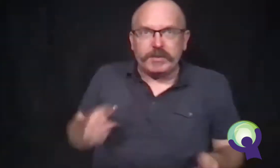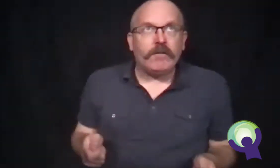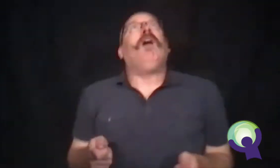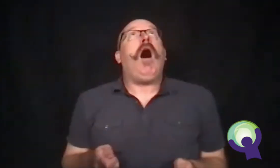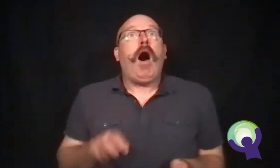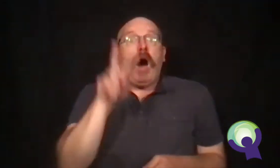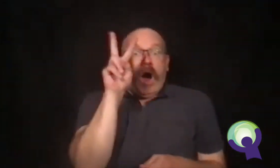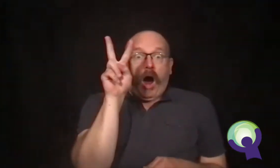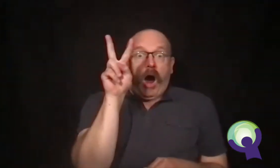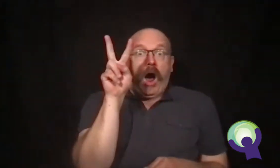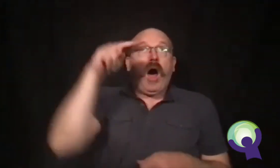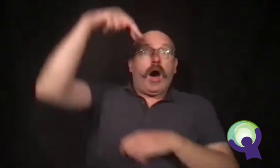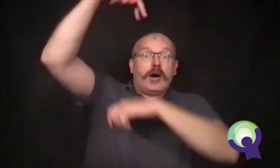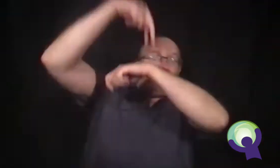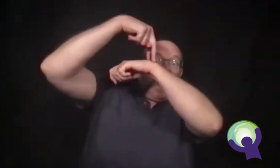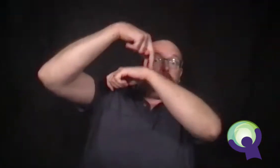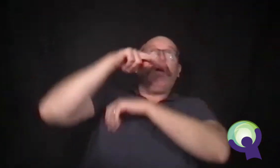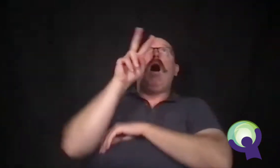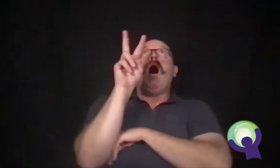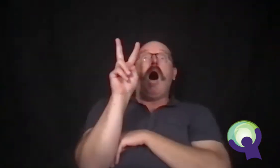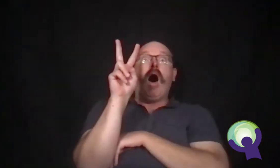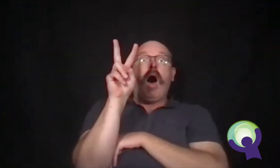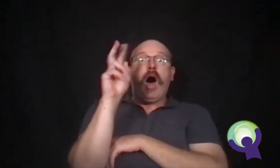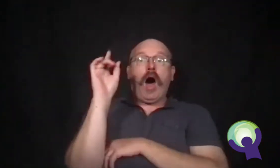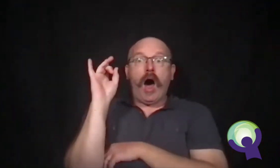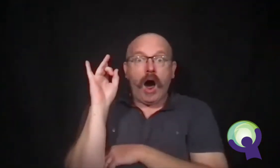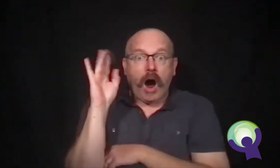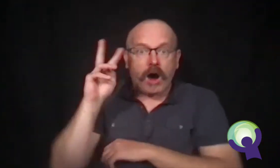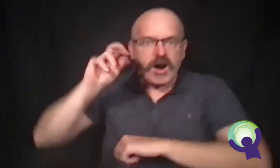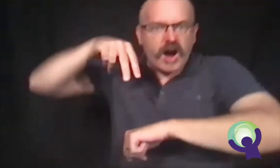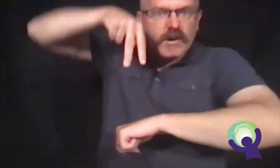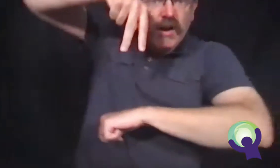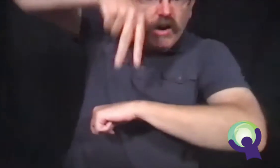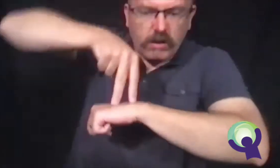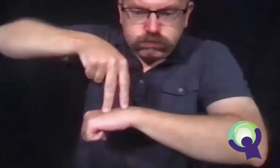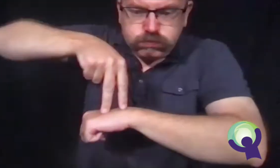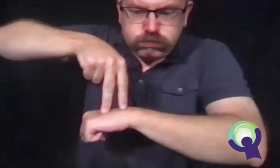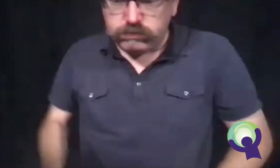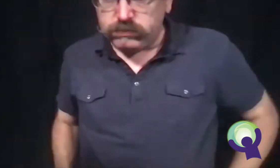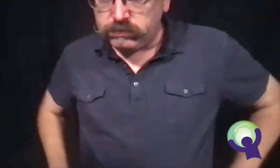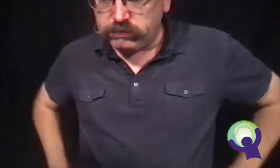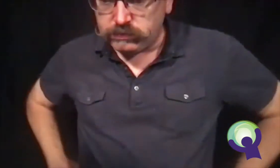He jumped up on the counter. He wanted the desk clerk to know he was serious.